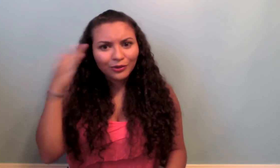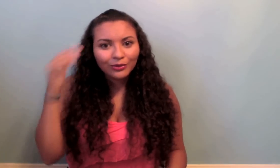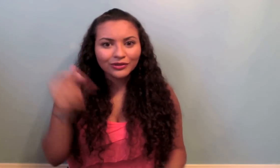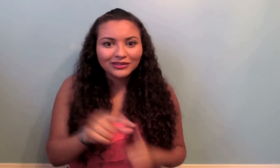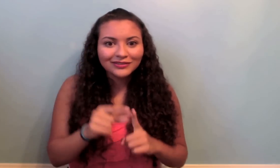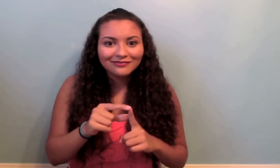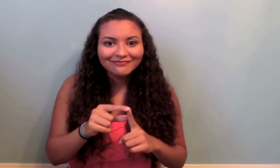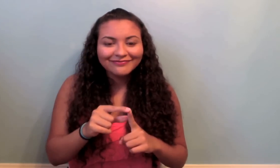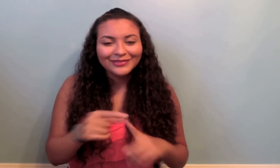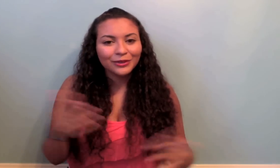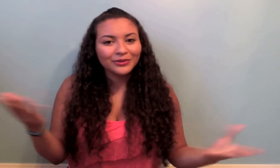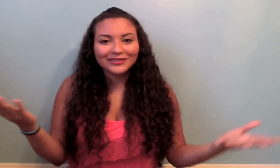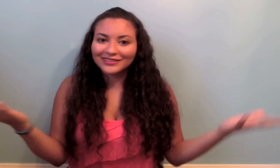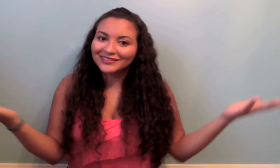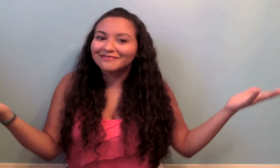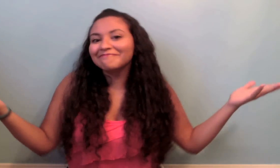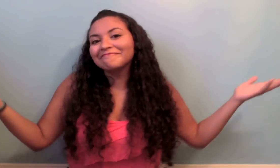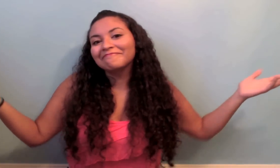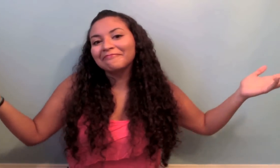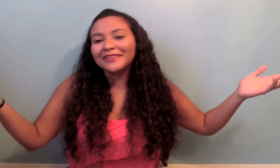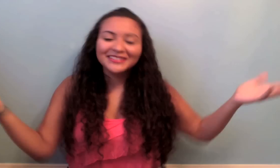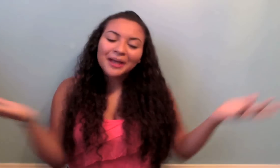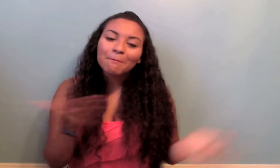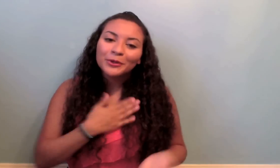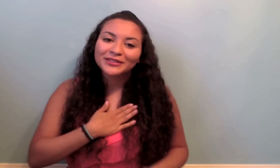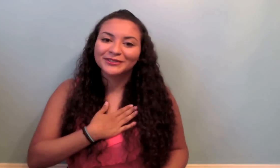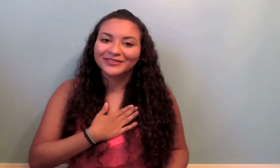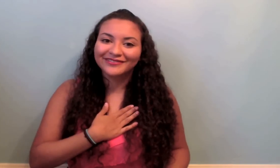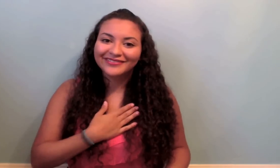the word so it's not personal